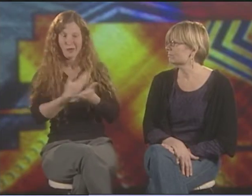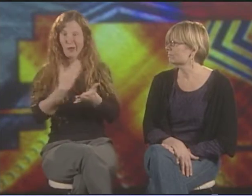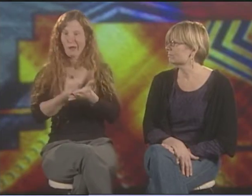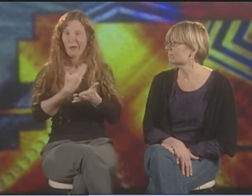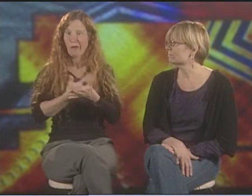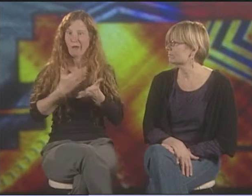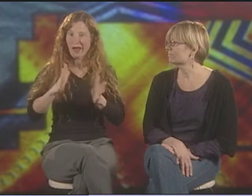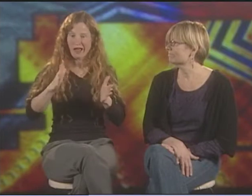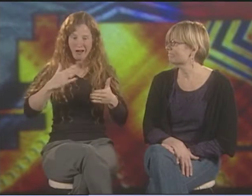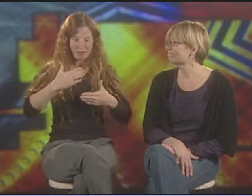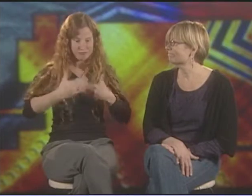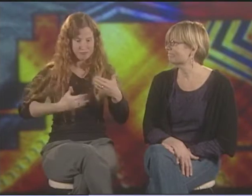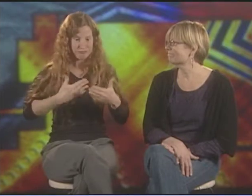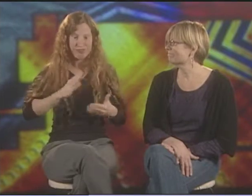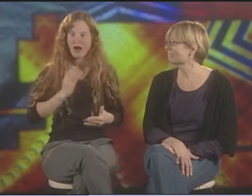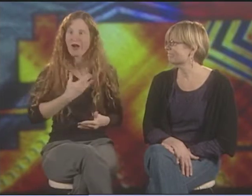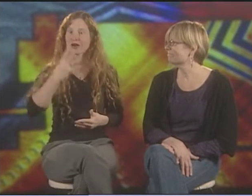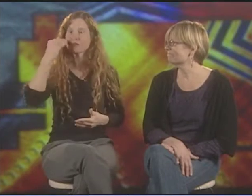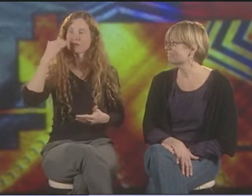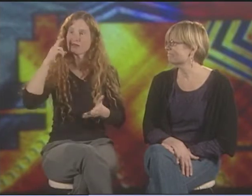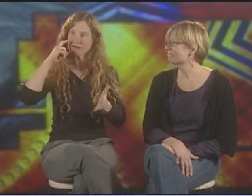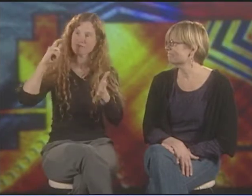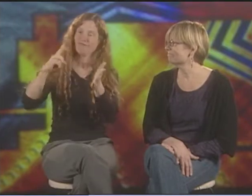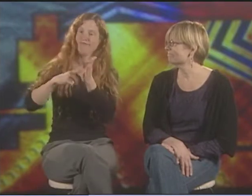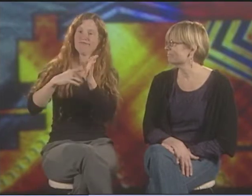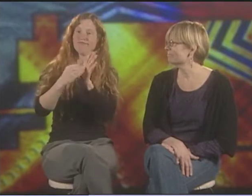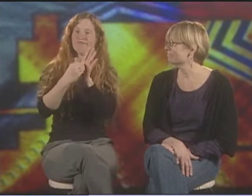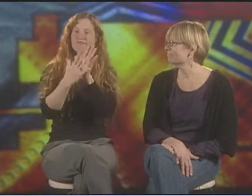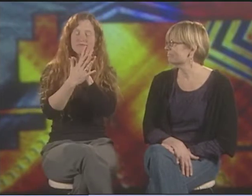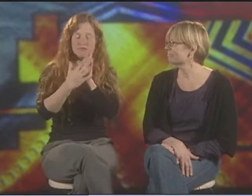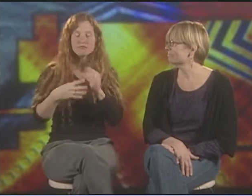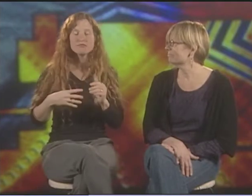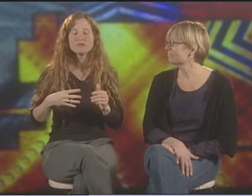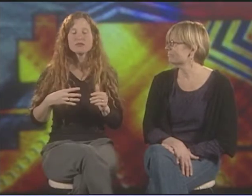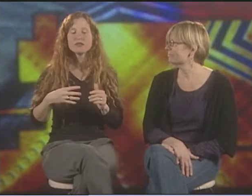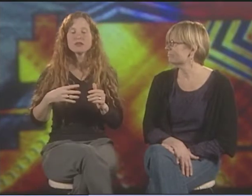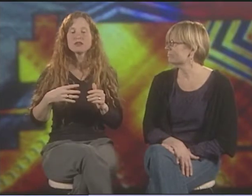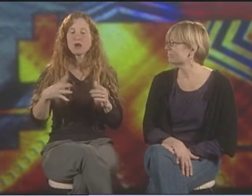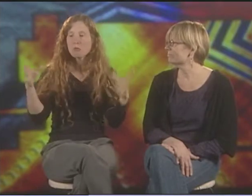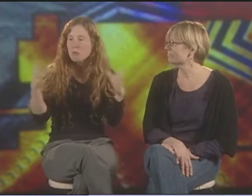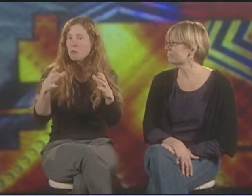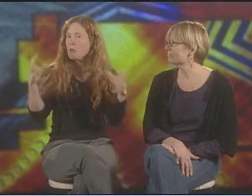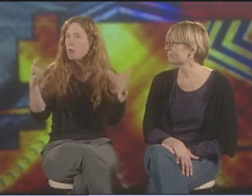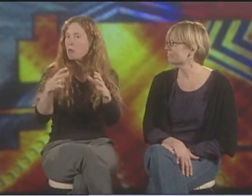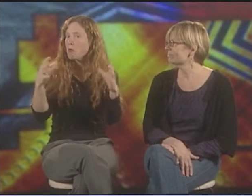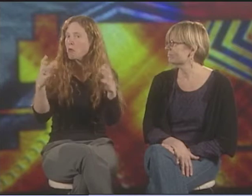SO SHE STILL WANTED TO KEEP PRODUCING IT, AND IT STILL SEEMS IMPORTANT TO SHOW